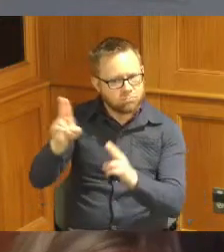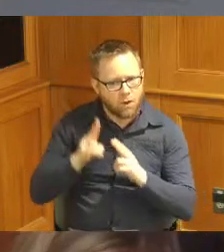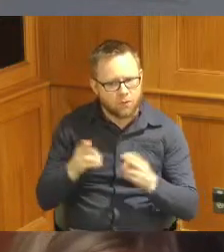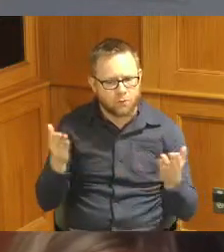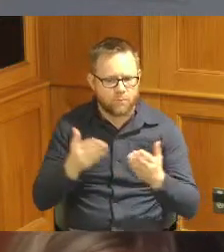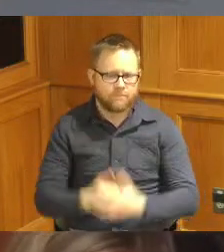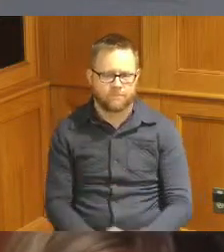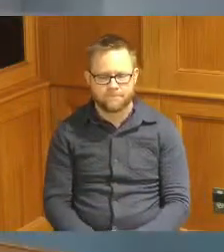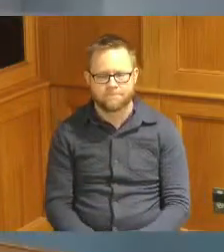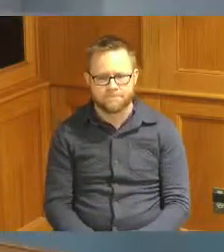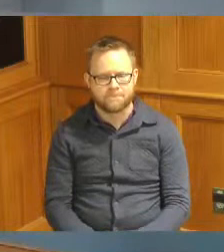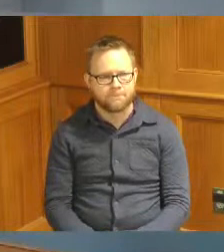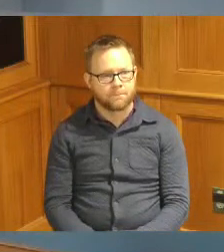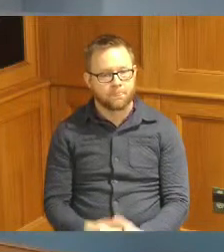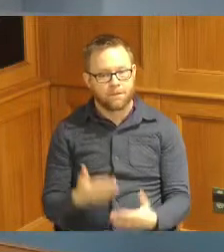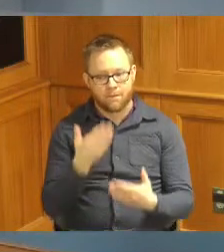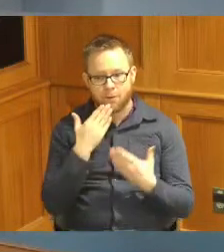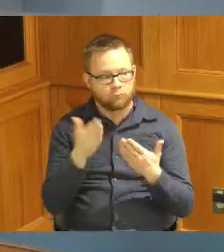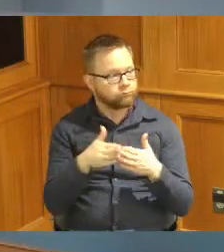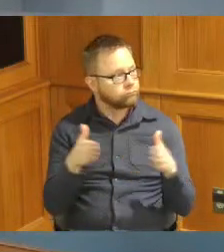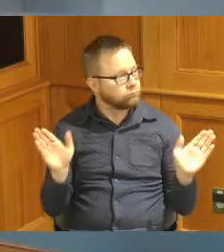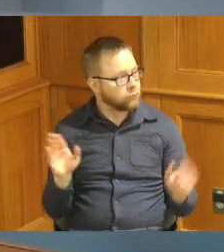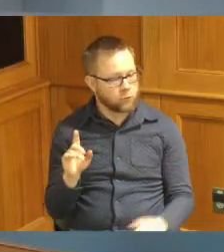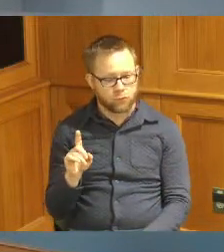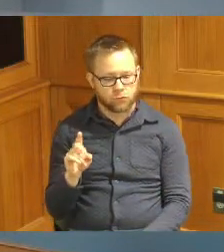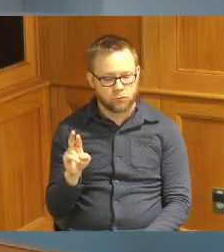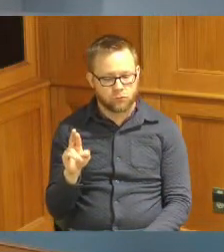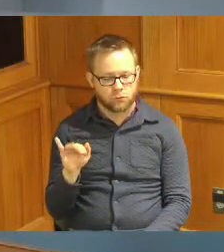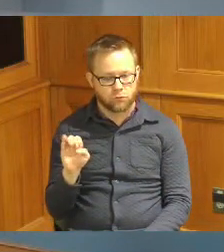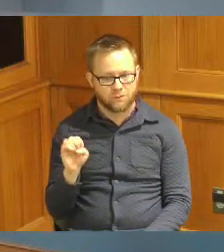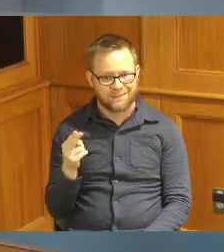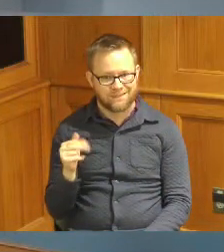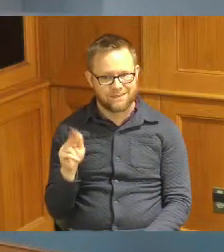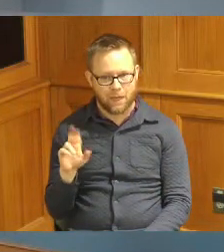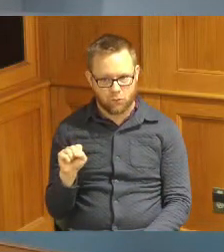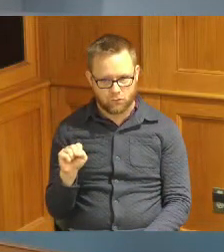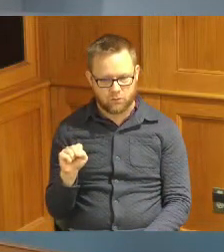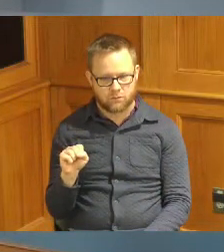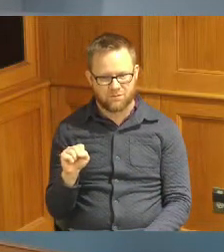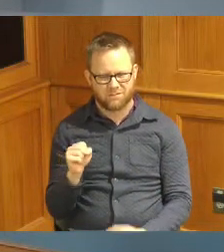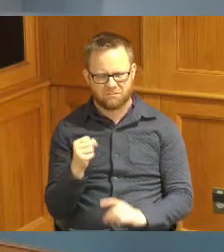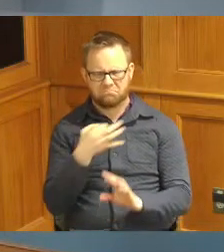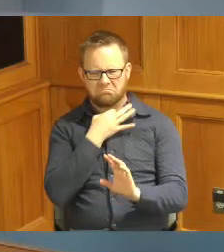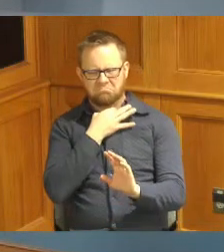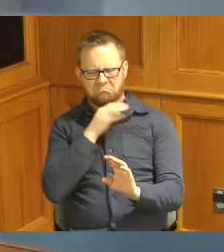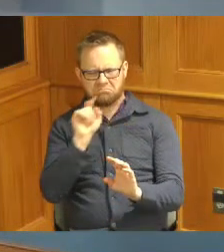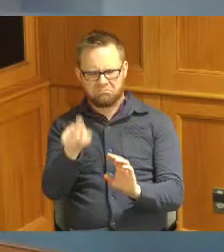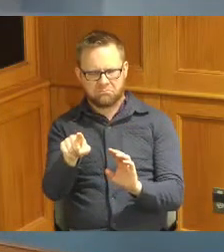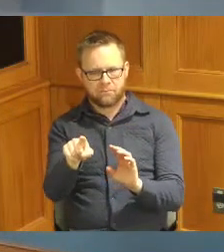thank you open it up Vice President Driehaus thank you just one curiosity I have I'm familiar with